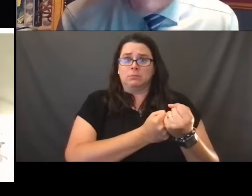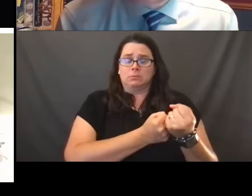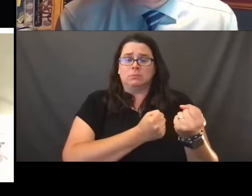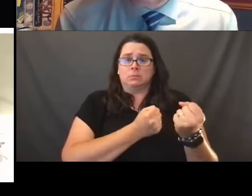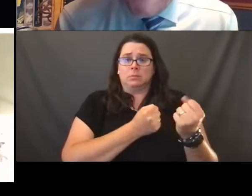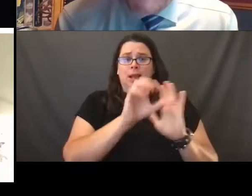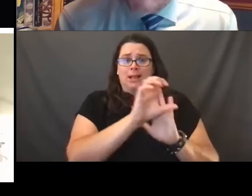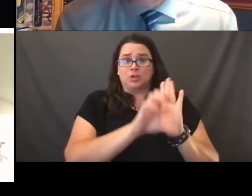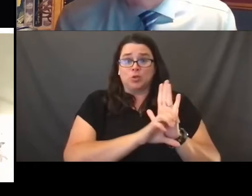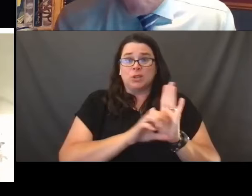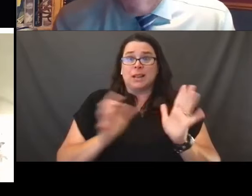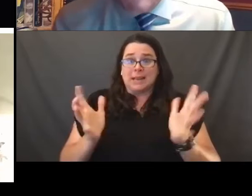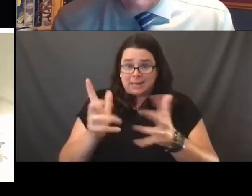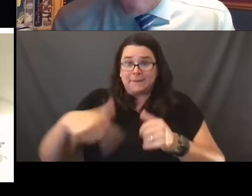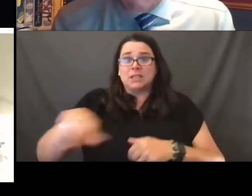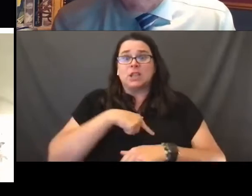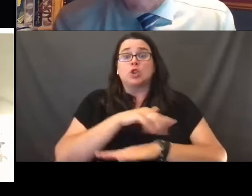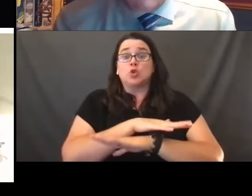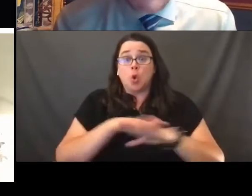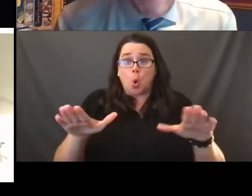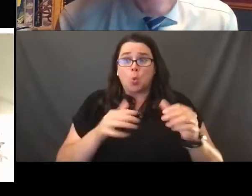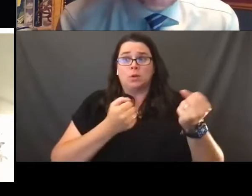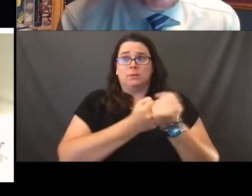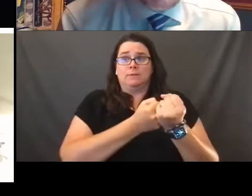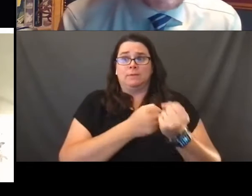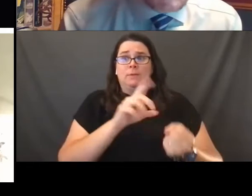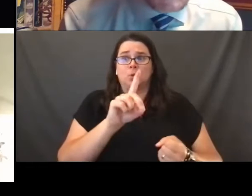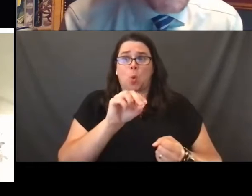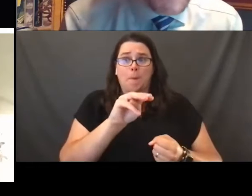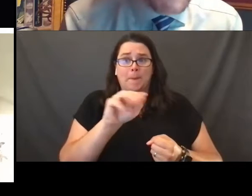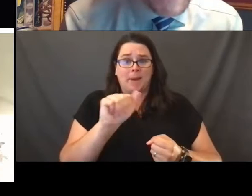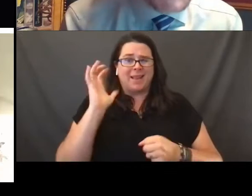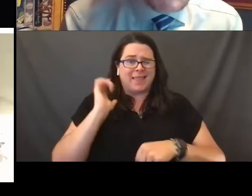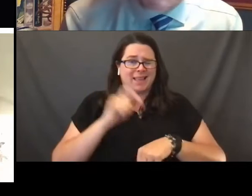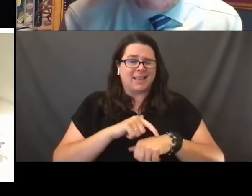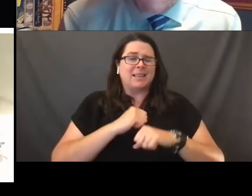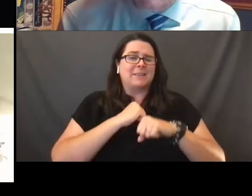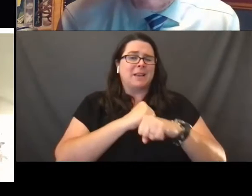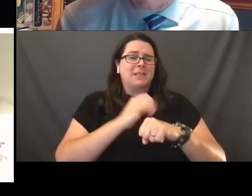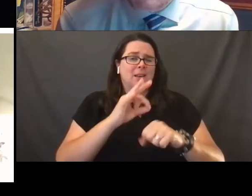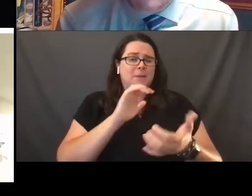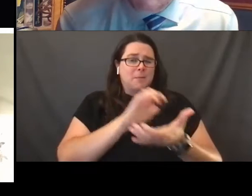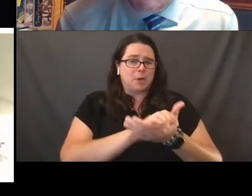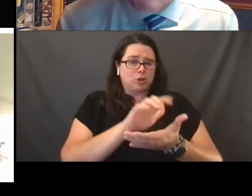not to defend DOMA in federal court. And you know the rest of the story and that is that in 2013,